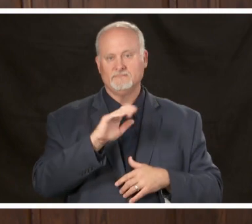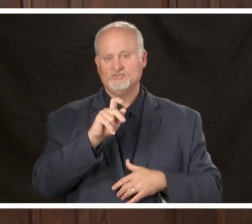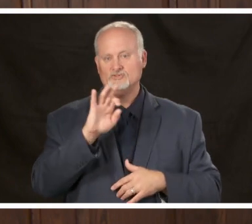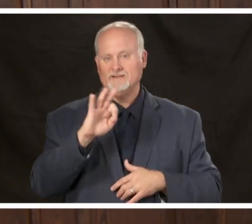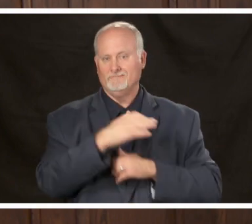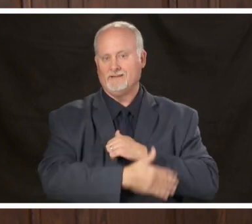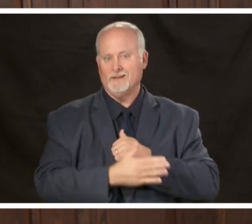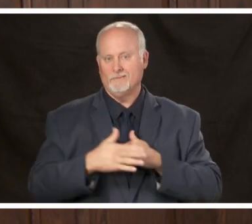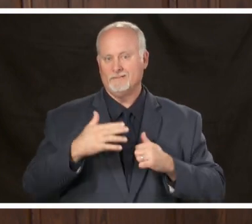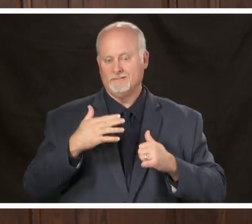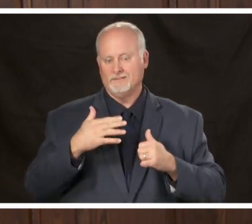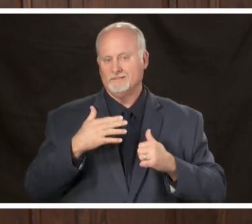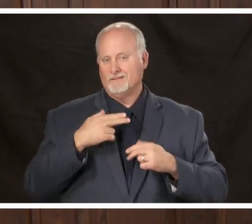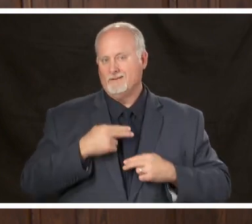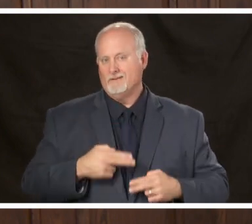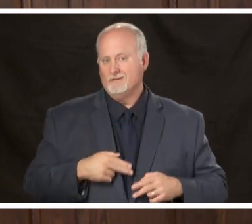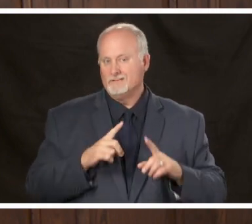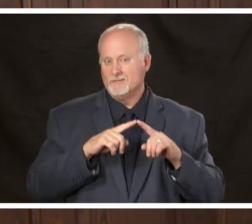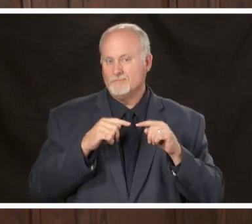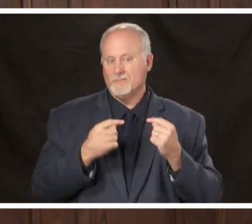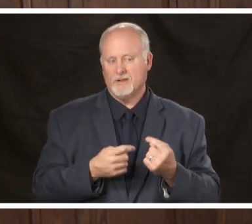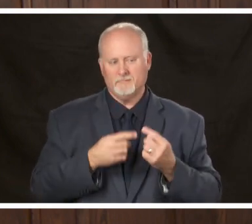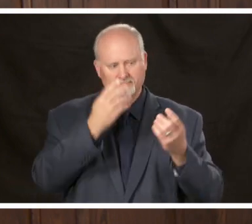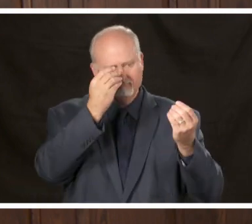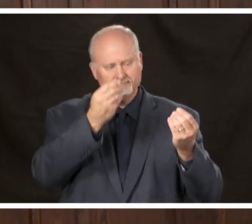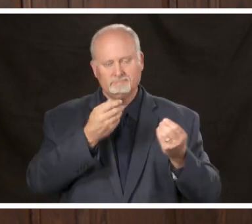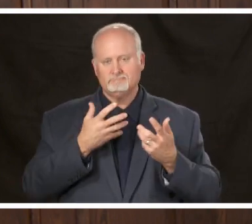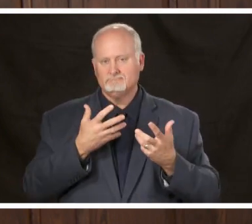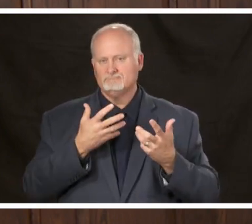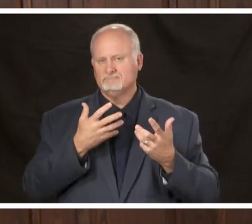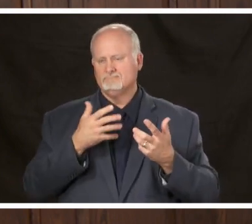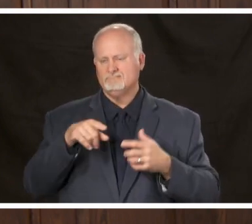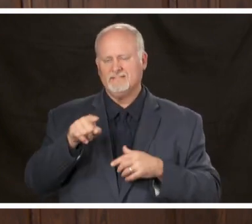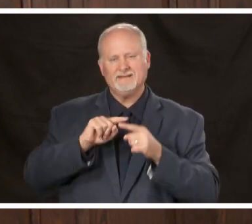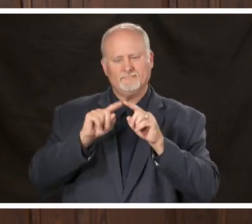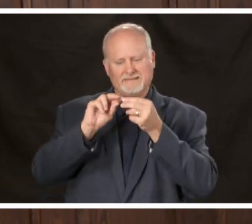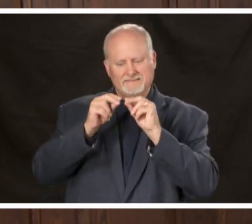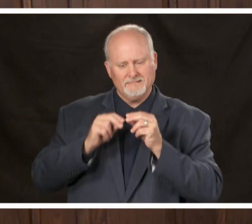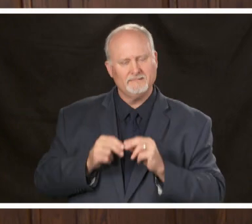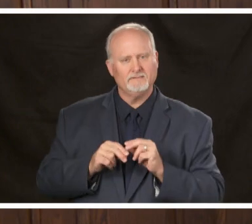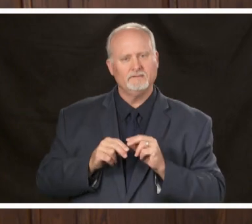publicly sharing our information today around the stats around where we are as